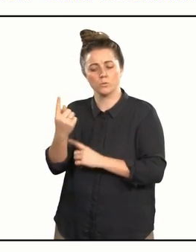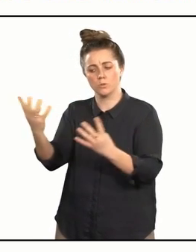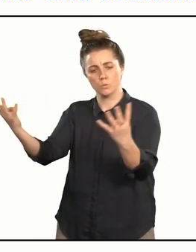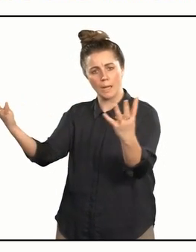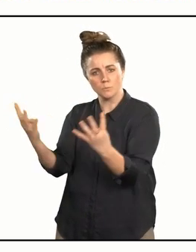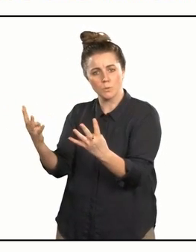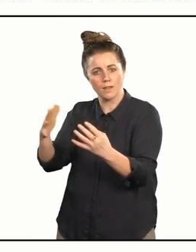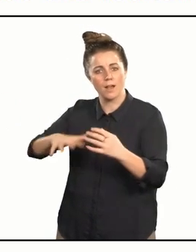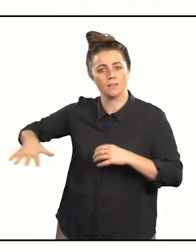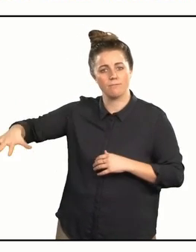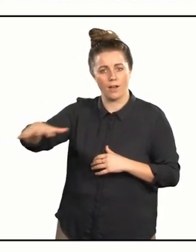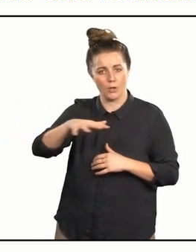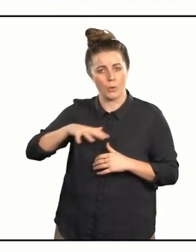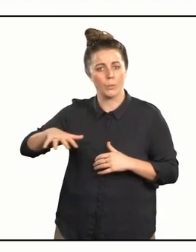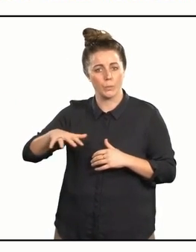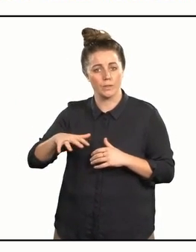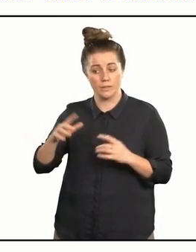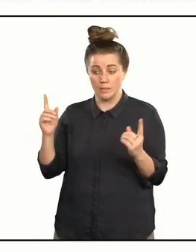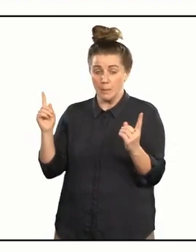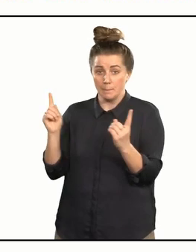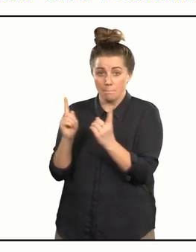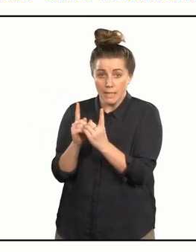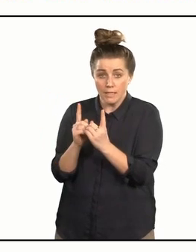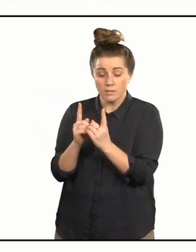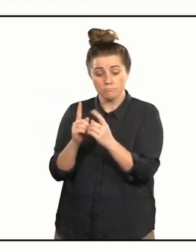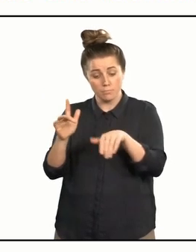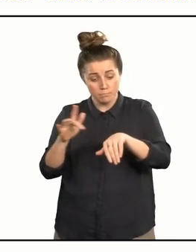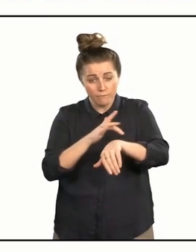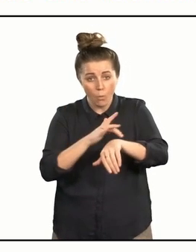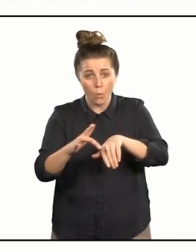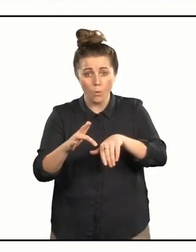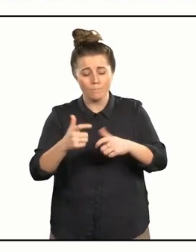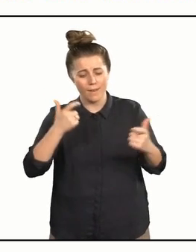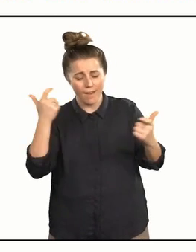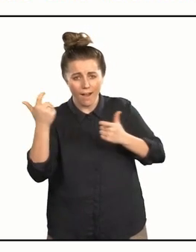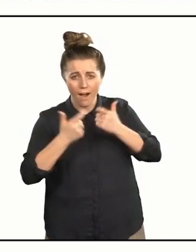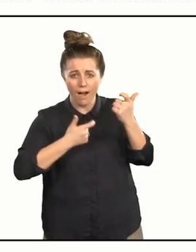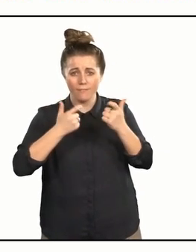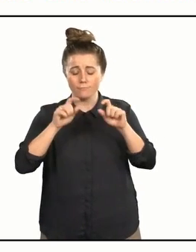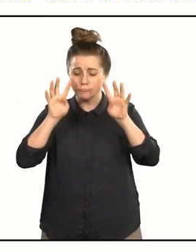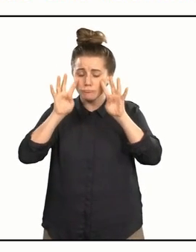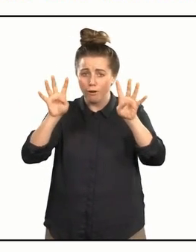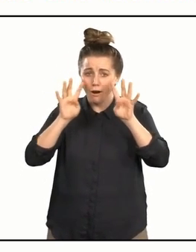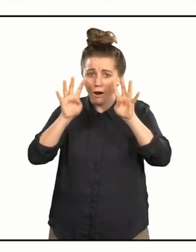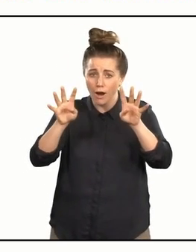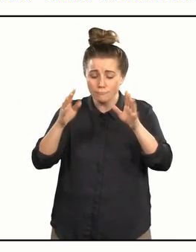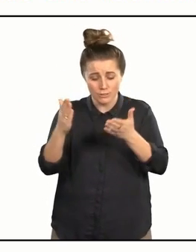to come together as a whānau - family - meet, perform. laugh, cry,